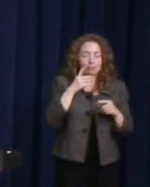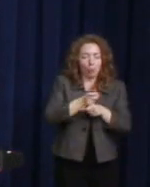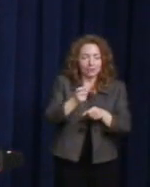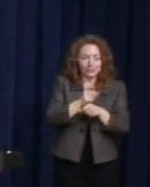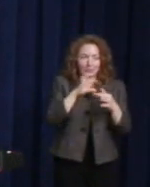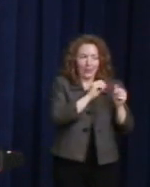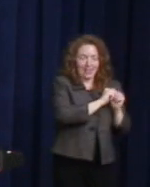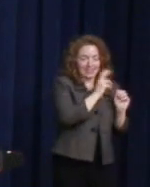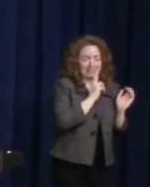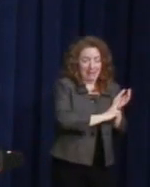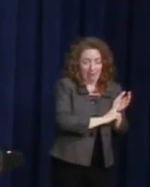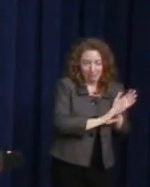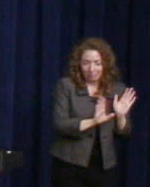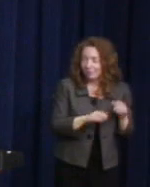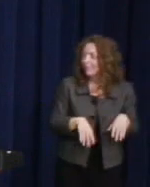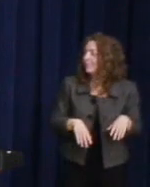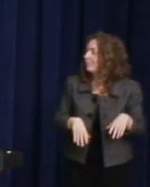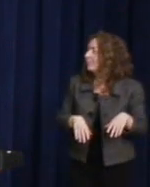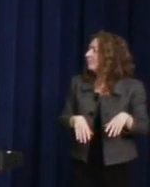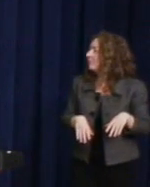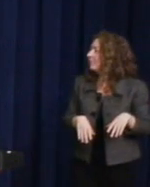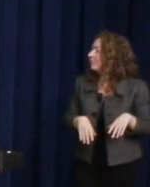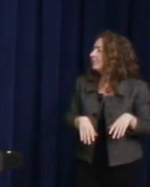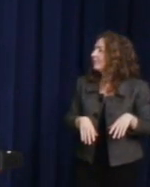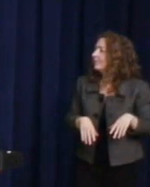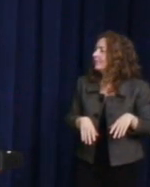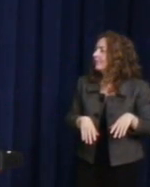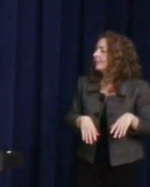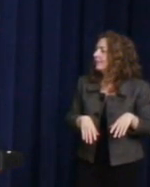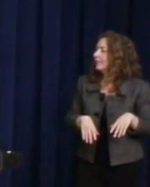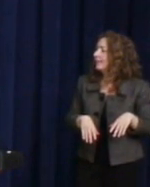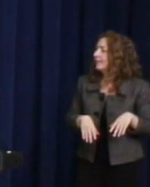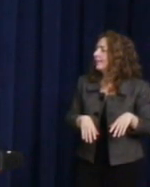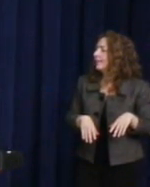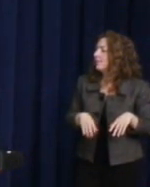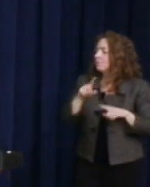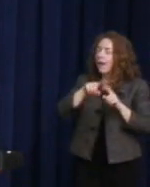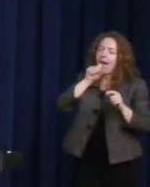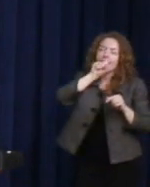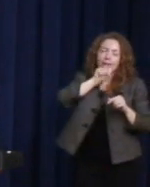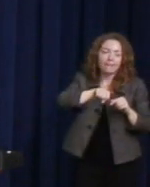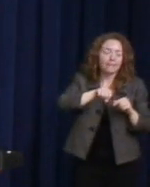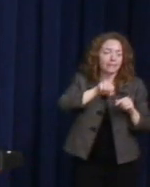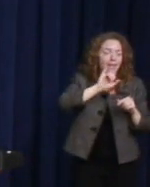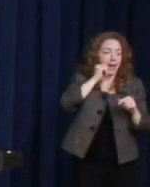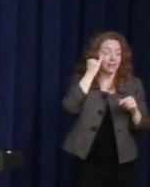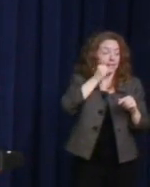But, you know, it's -- I love the fact that people of new generations and around the country